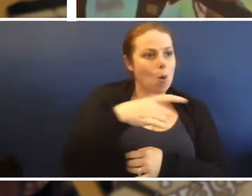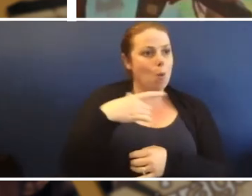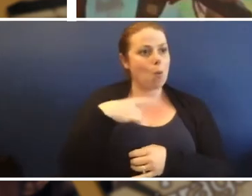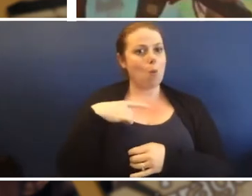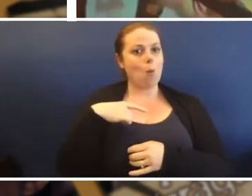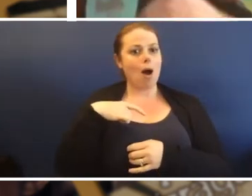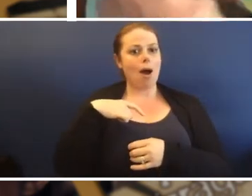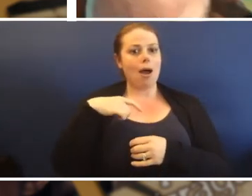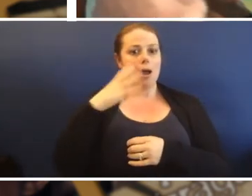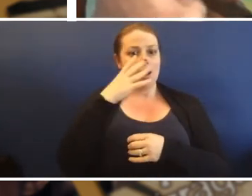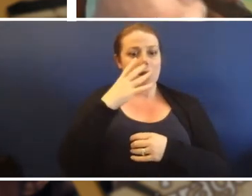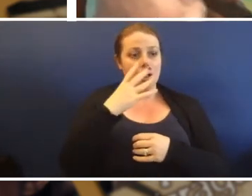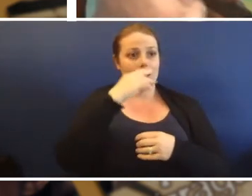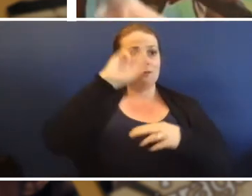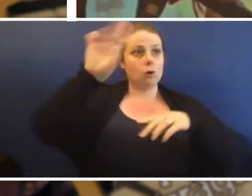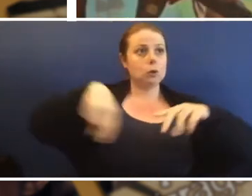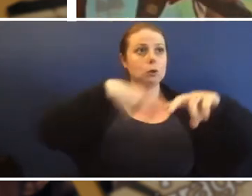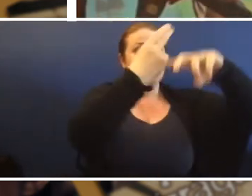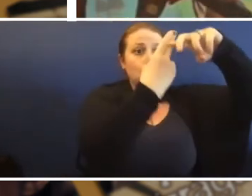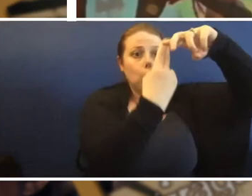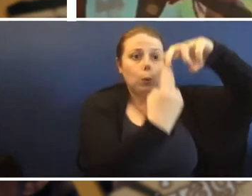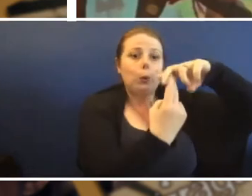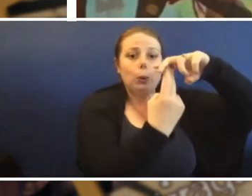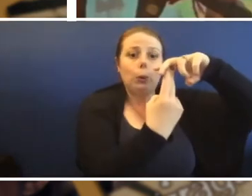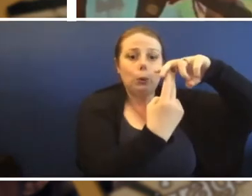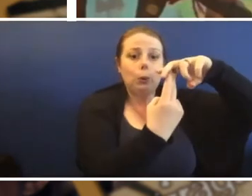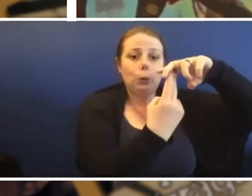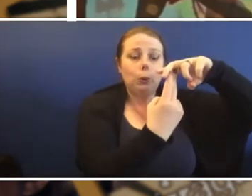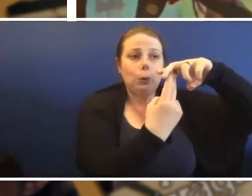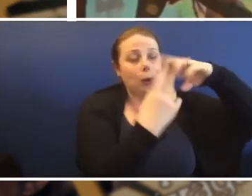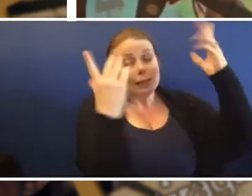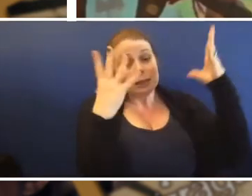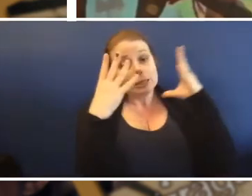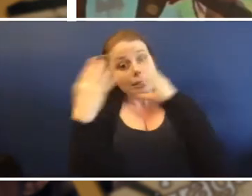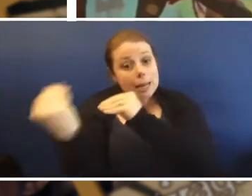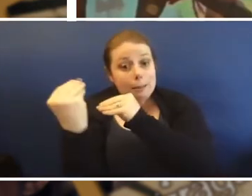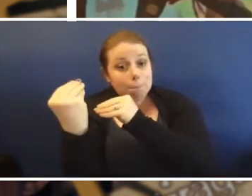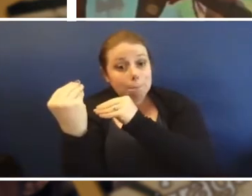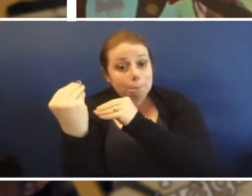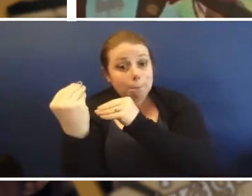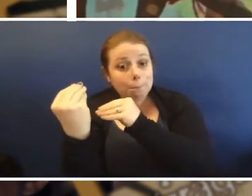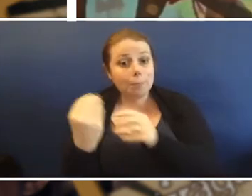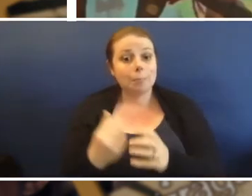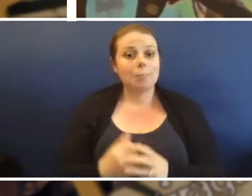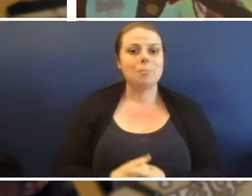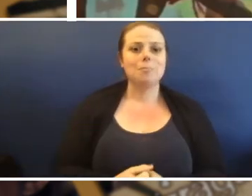Because they come and hang there after they're going to feed a mango they need somewhere to sleep.